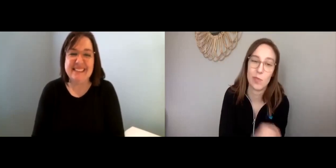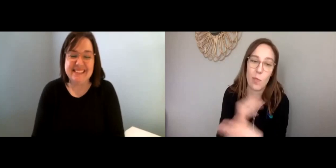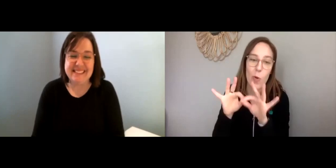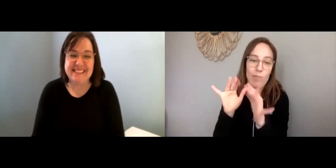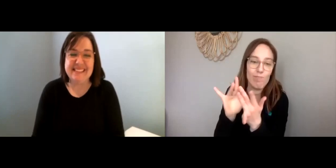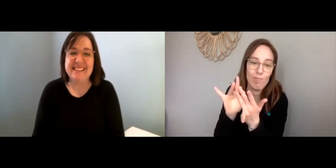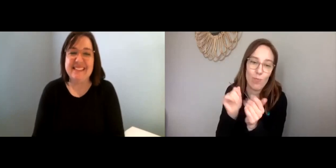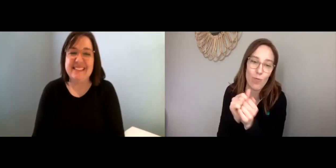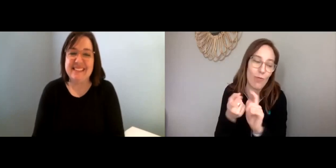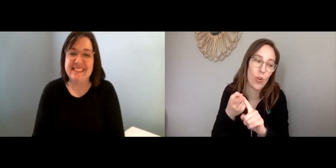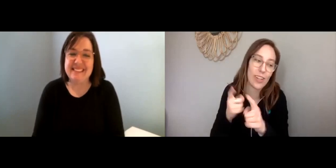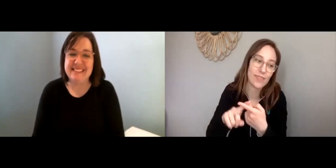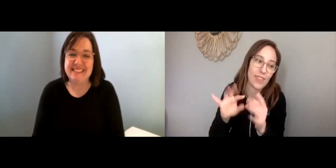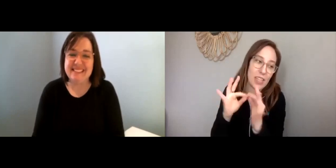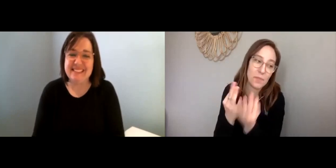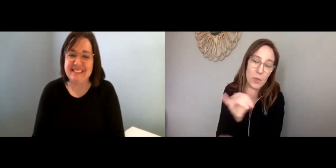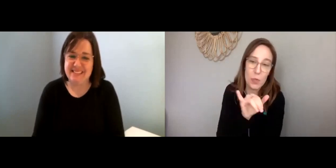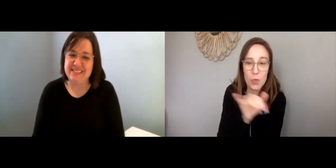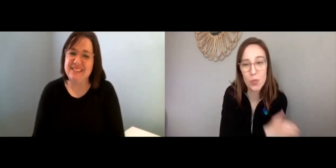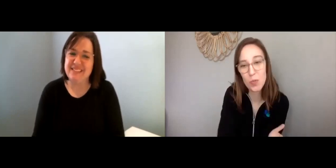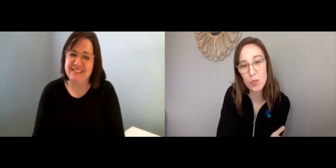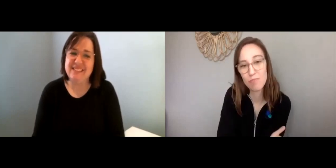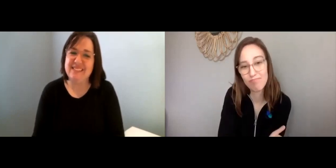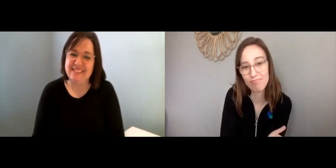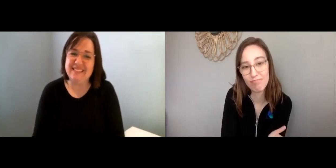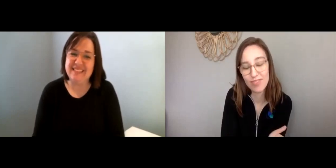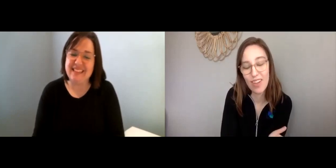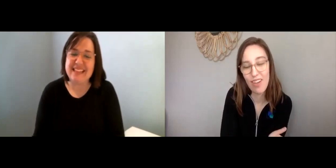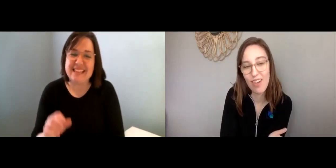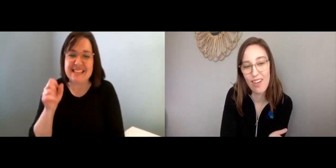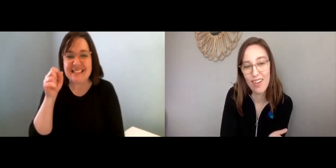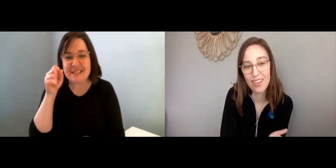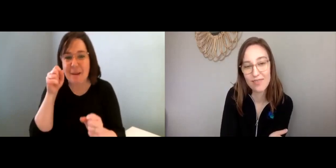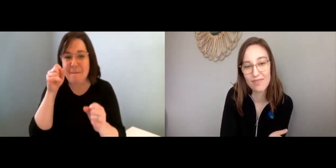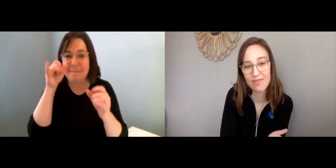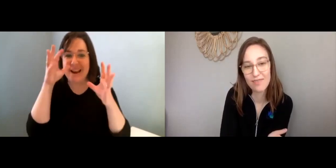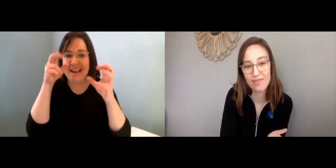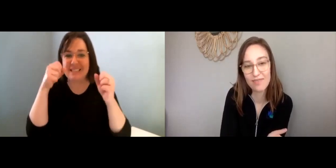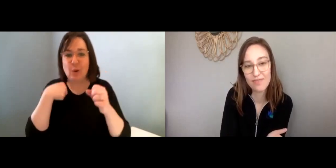So yeah, it’s just important to stay in touch with friends and family, as well, you know?